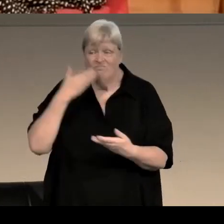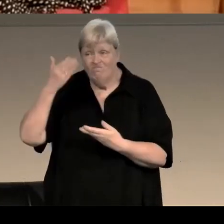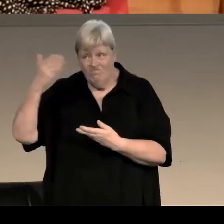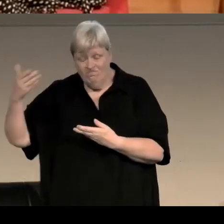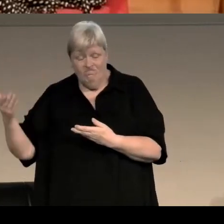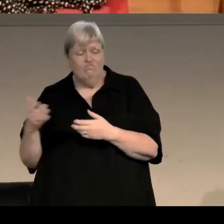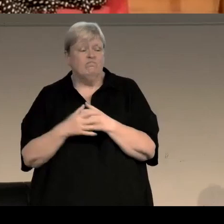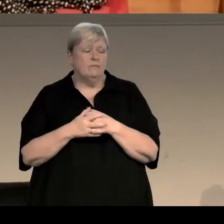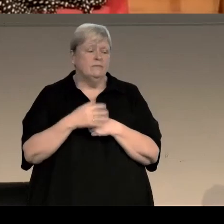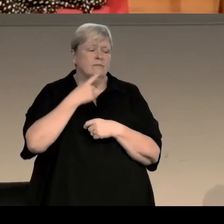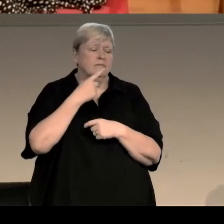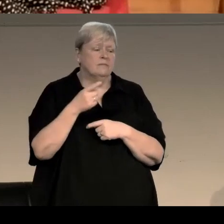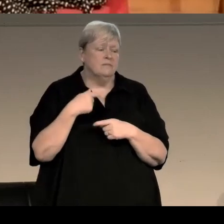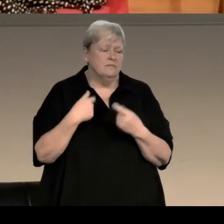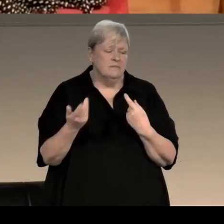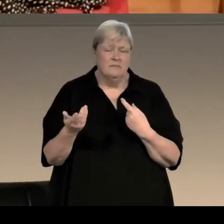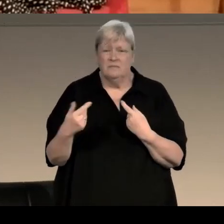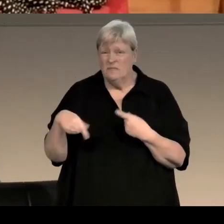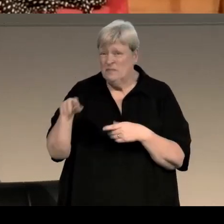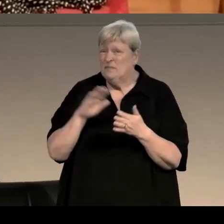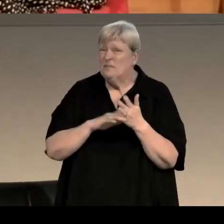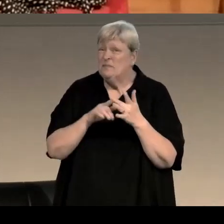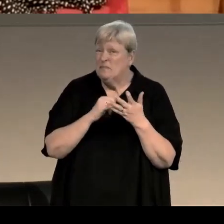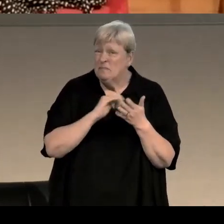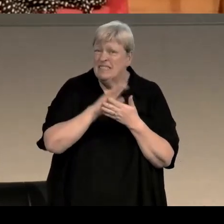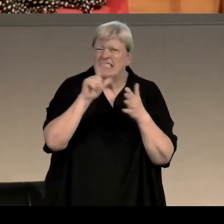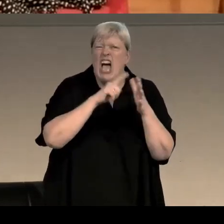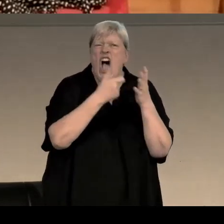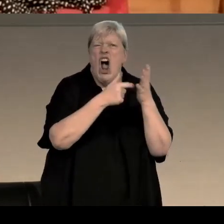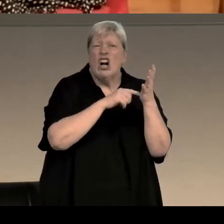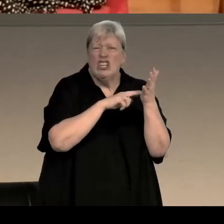and he just says "And then there was Ms Hartnell, who was much feared by the poor"